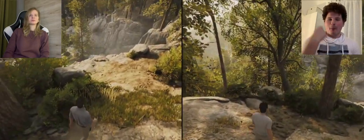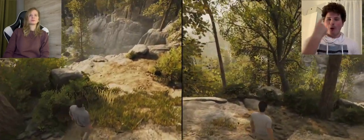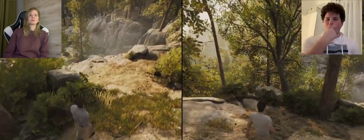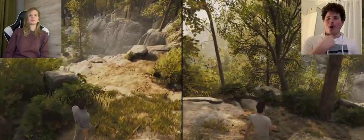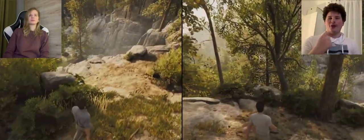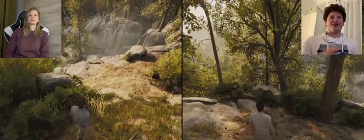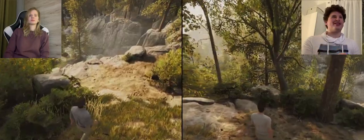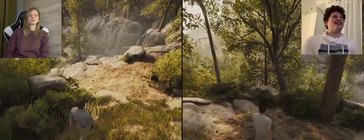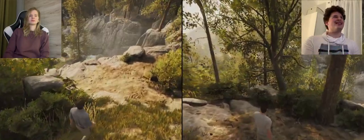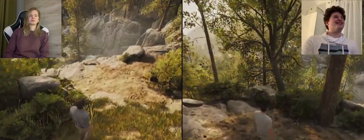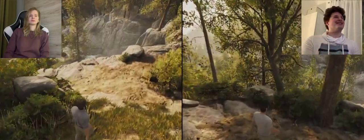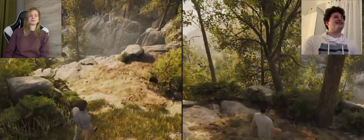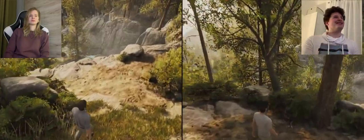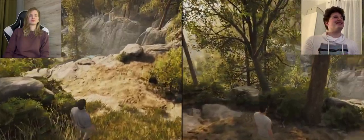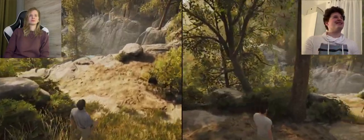A: Beautiful weather ..